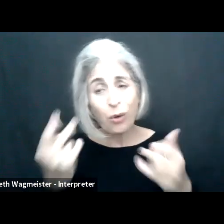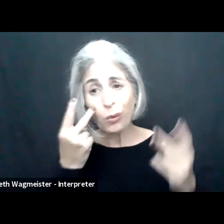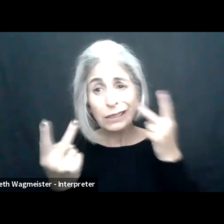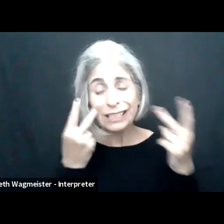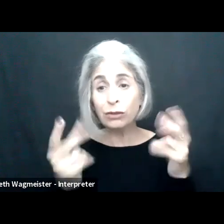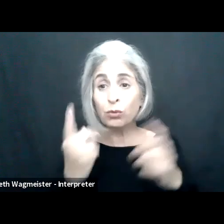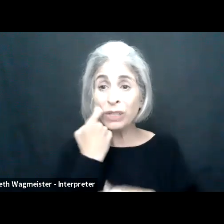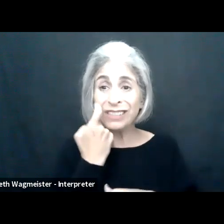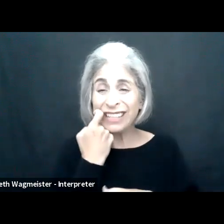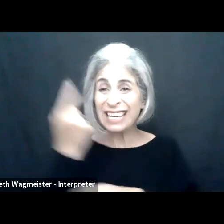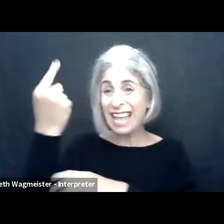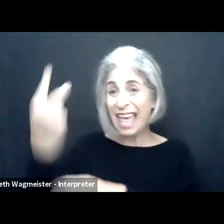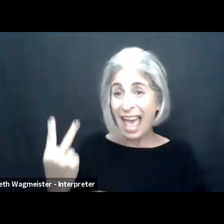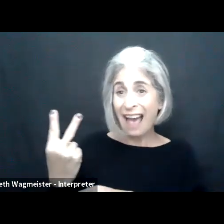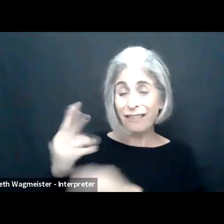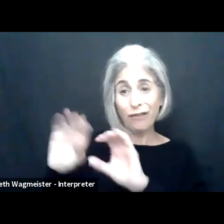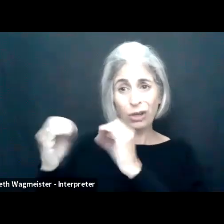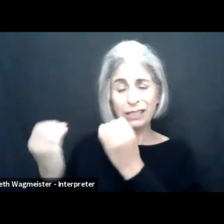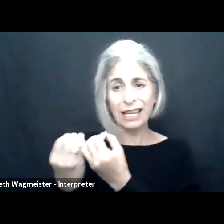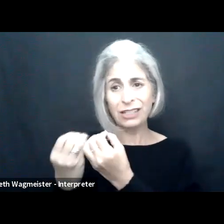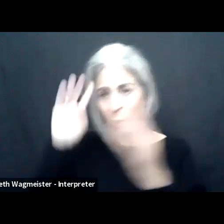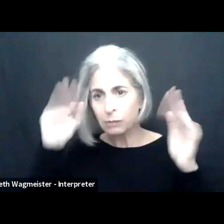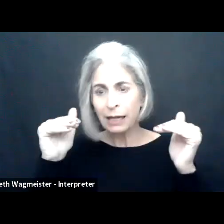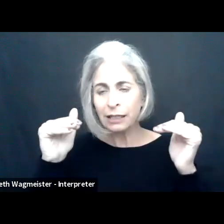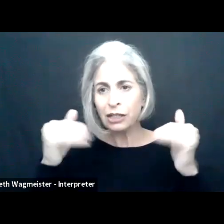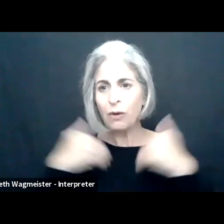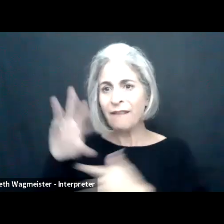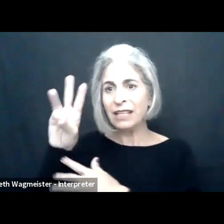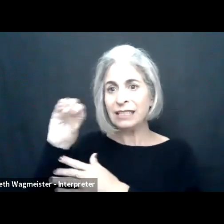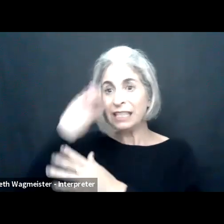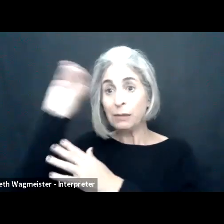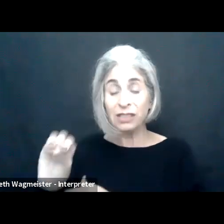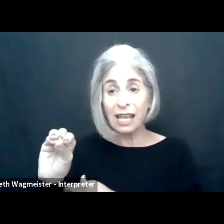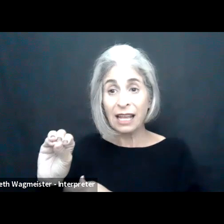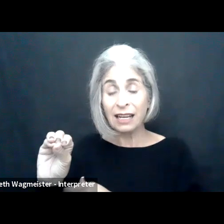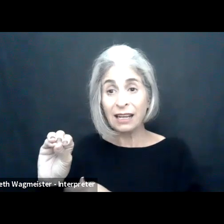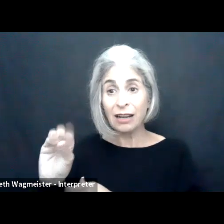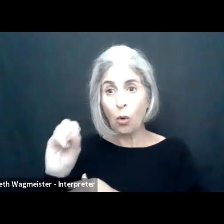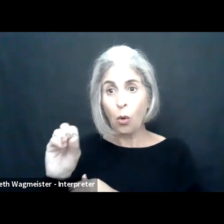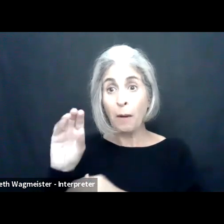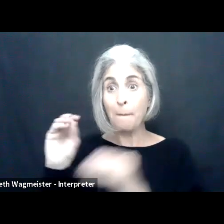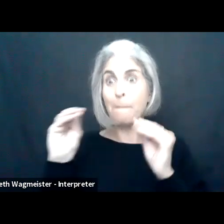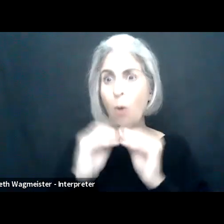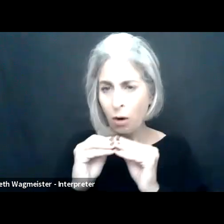transition for employees and organizations overall. But now we see in a recent survey that almost half of organizations are